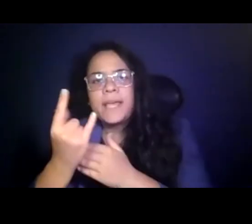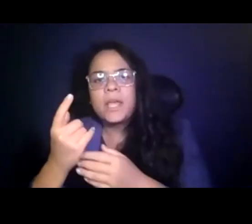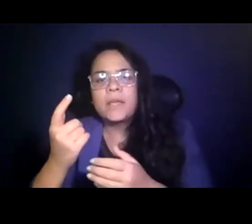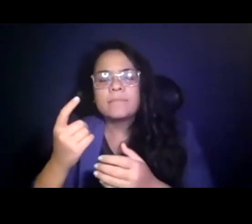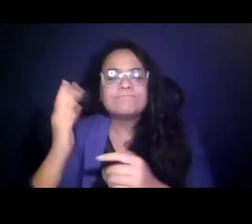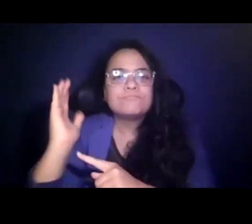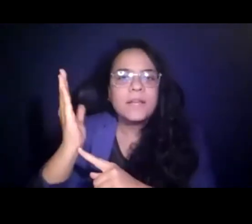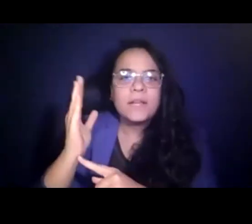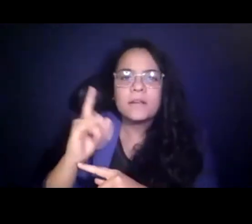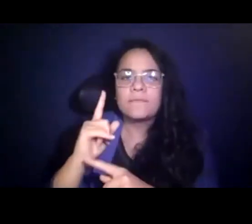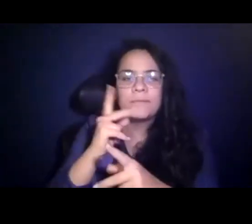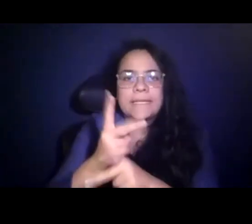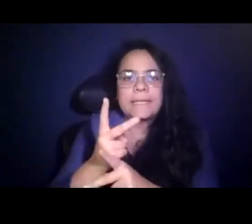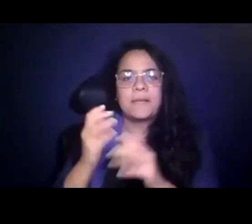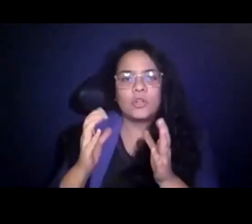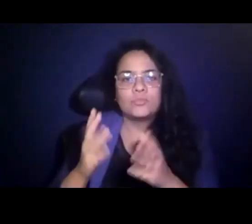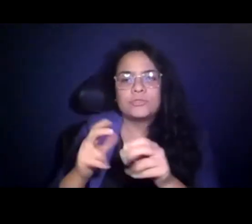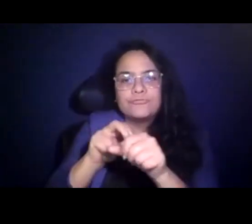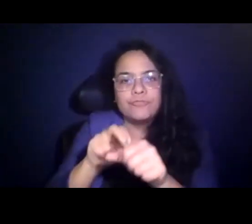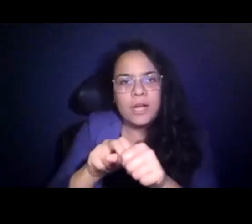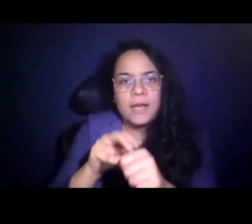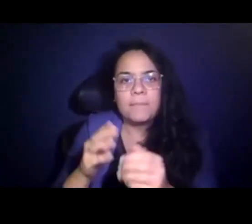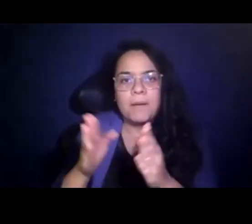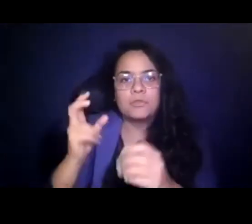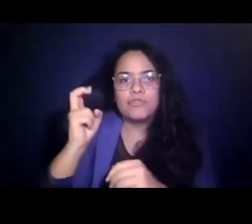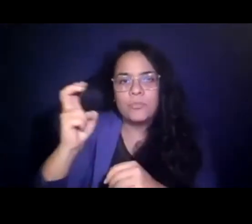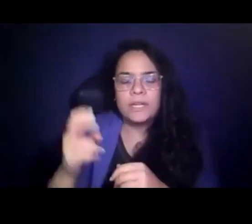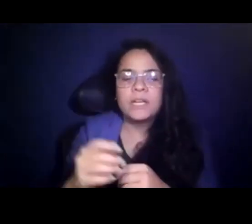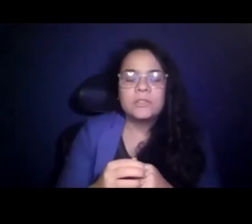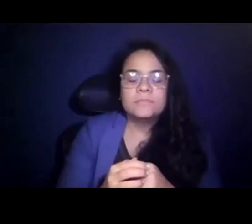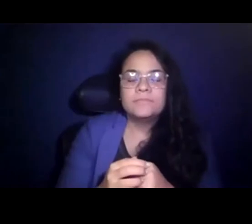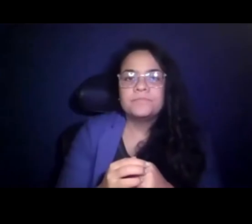engage customers to continue riding public 15:27:04 transportation, attracting new customers